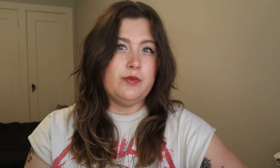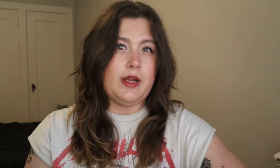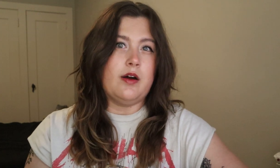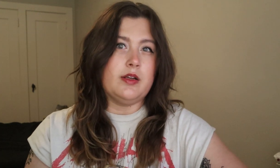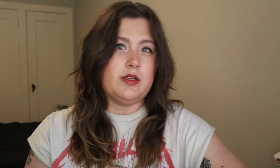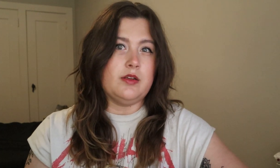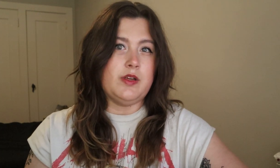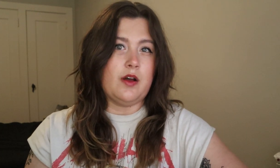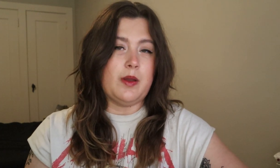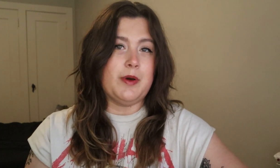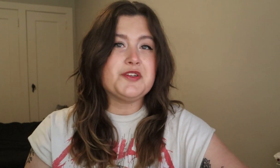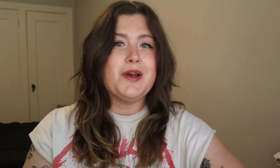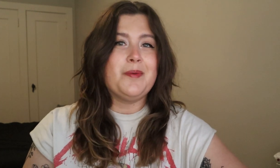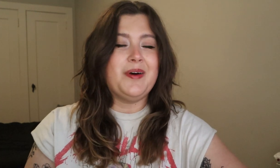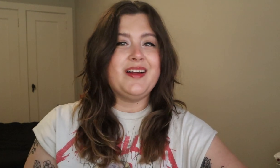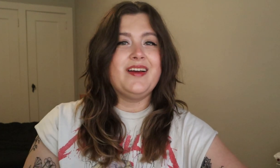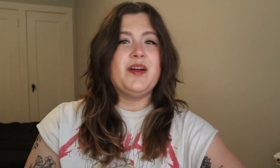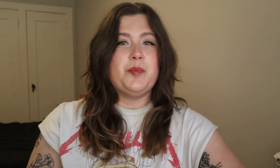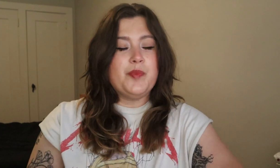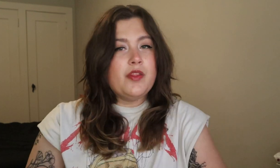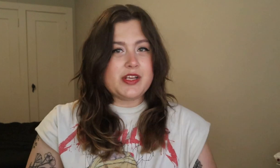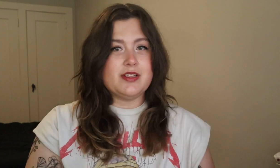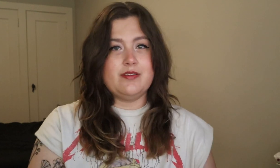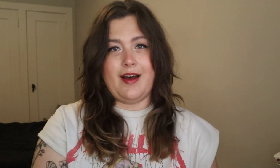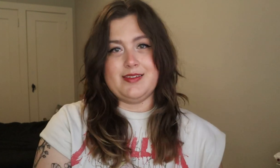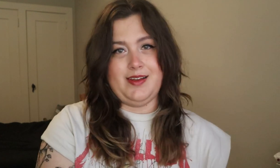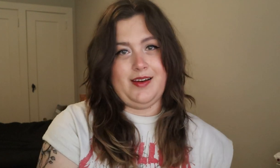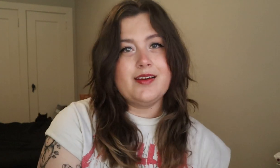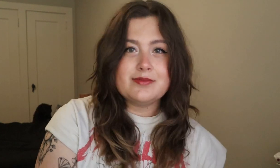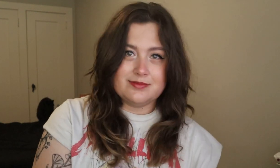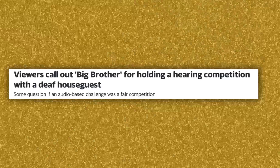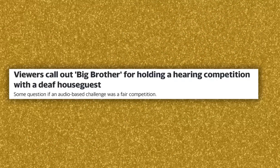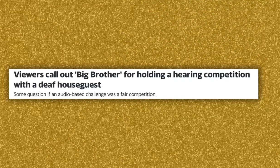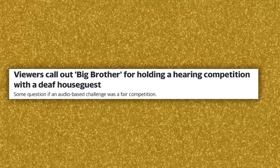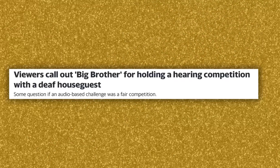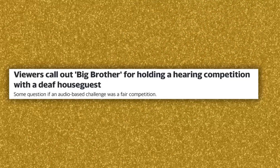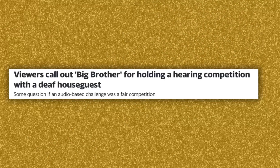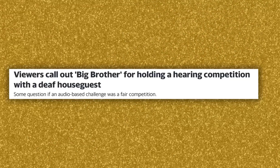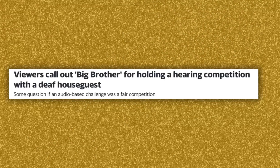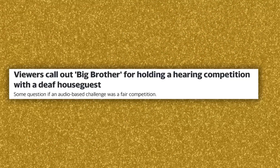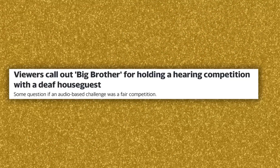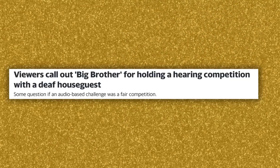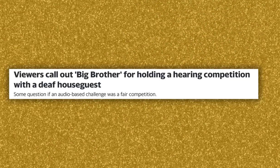reality TV all that much. But this is fascinating. "Viewers call out Big Brother